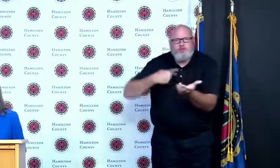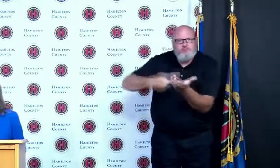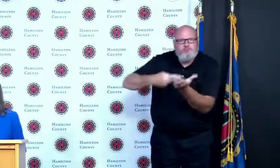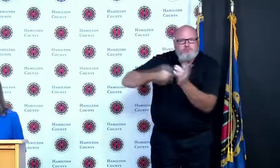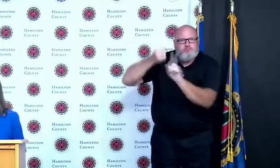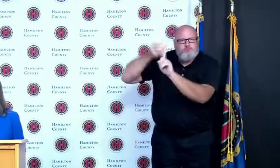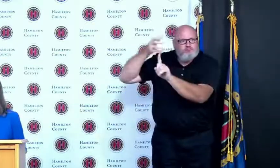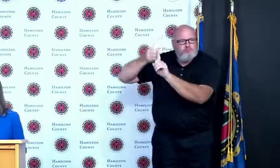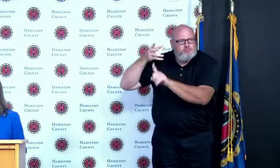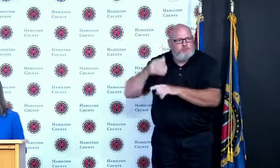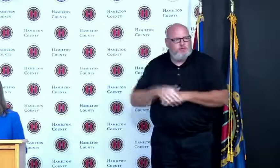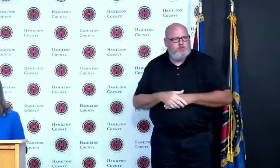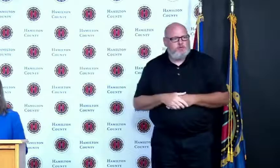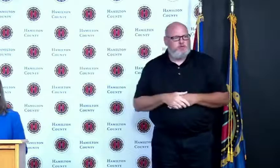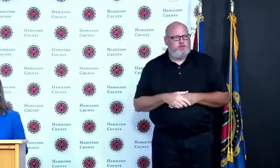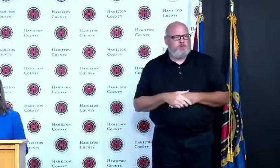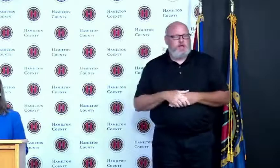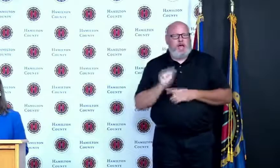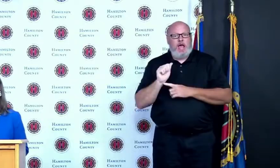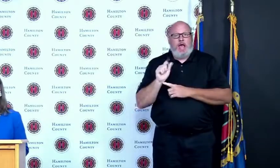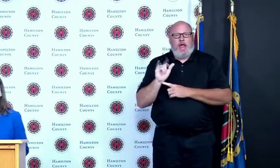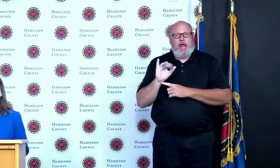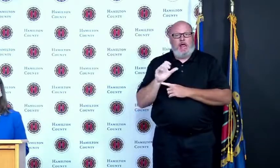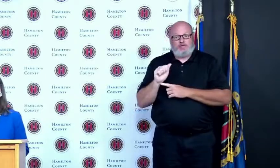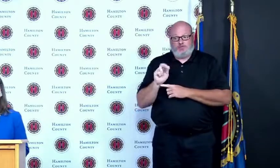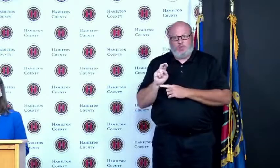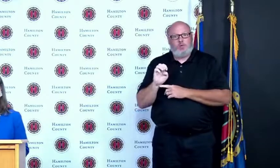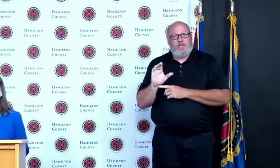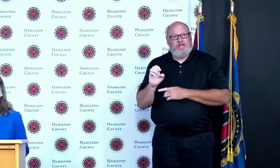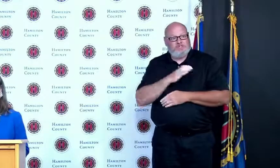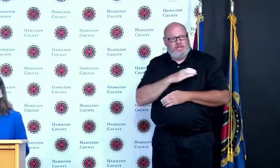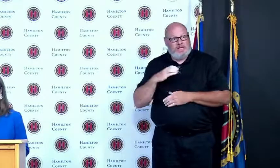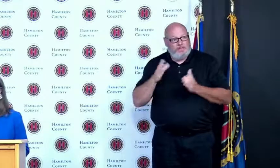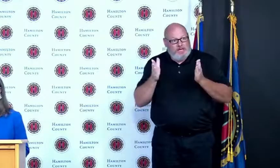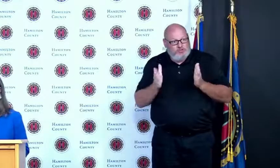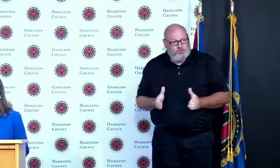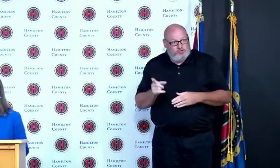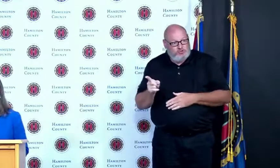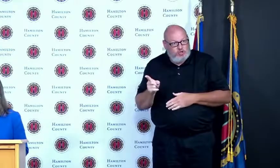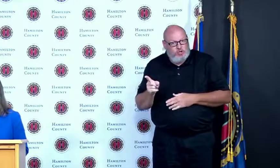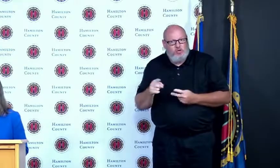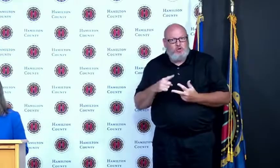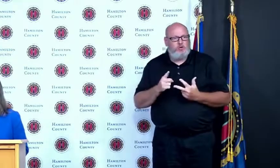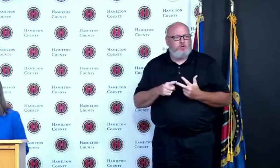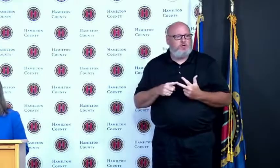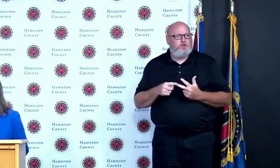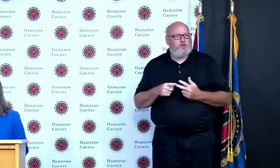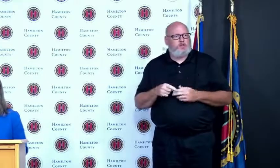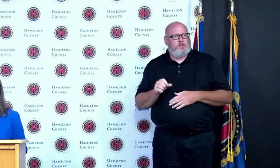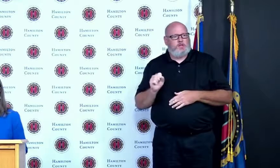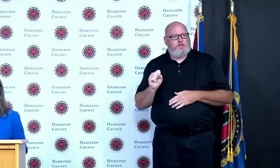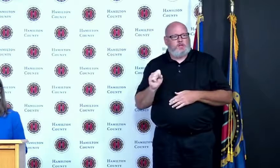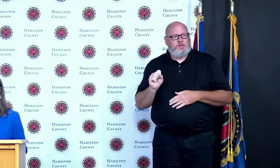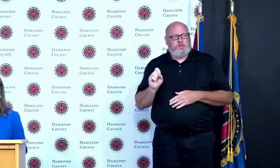taking every other one Commissioner Summerow Dumas and Commissioner Victoria Parks both Sheriff Neil